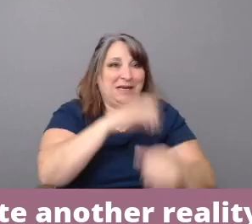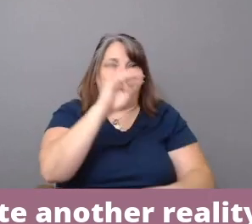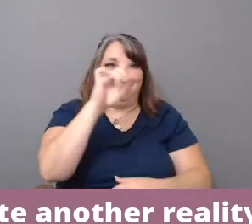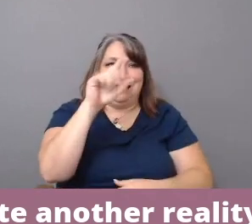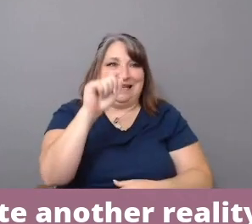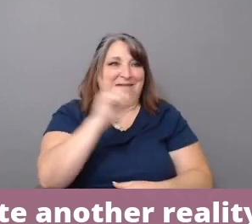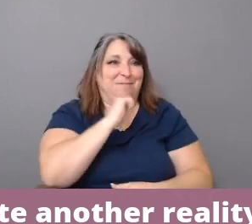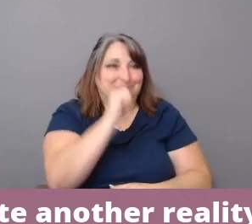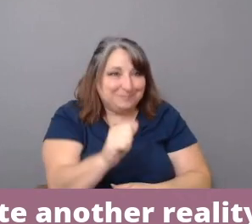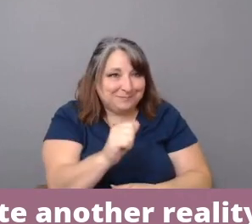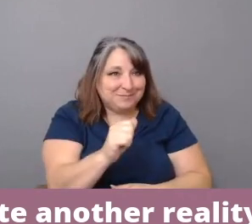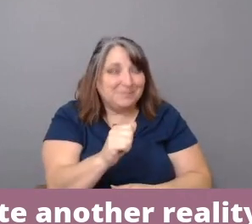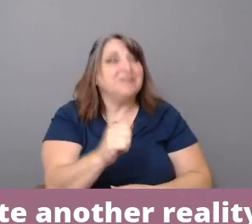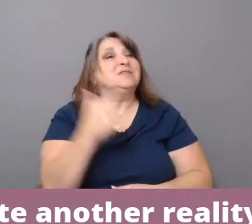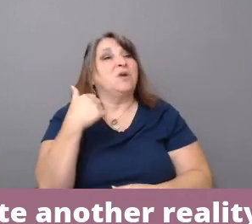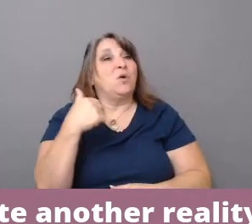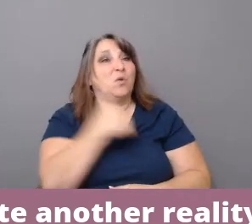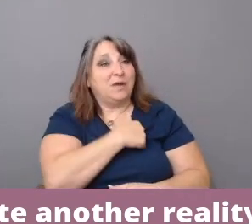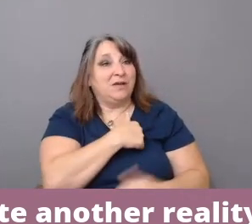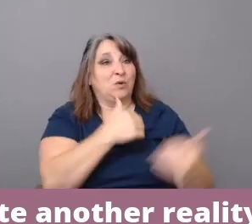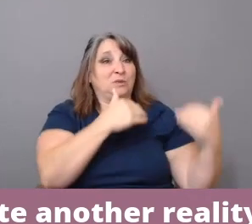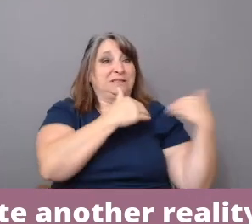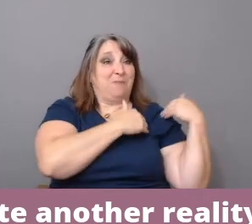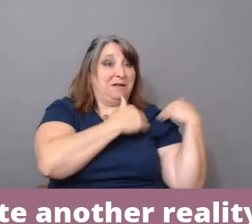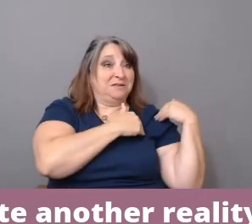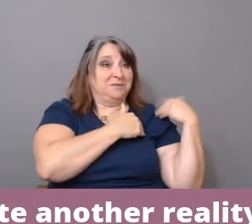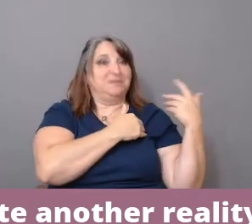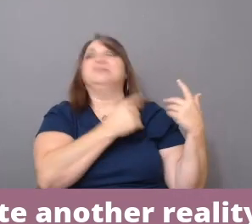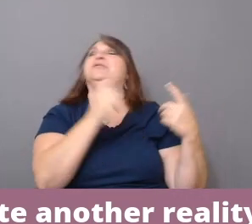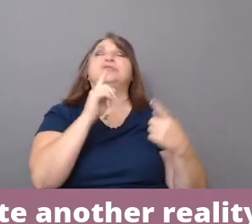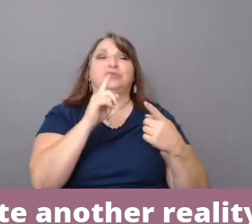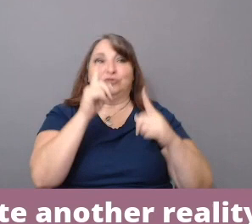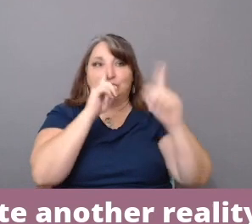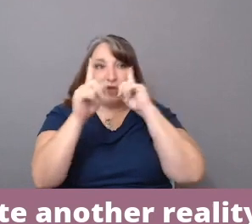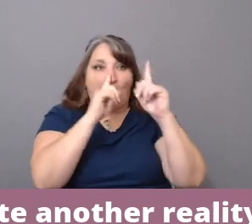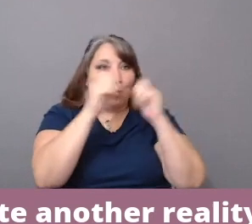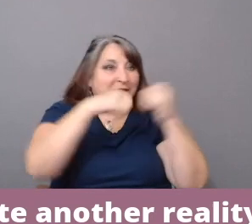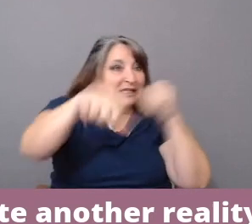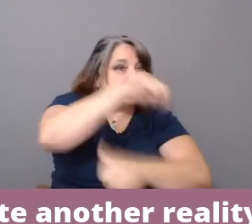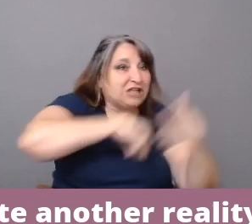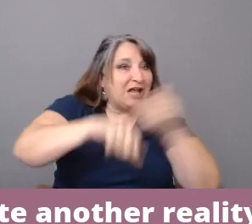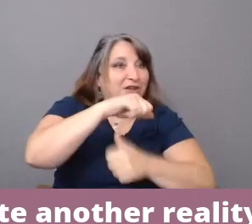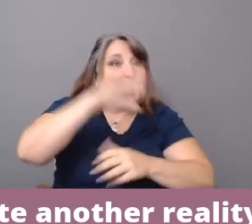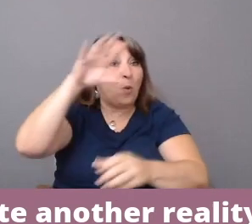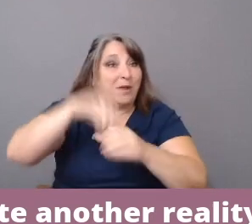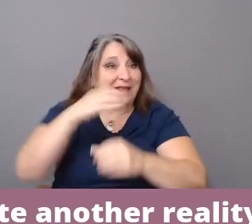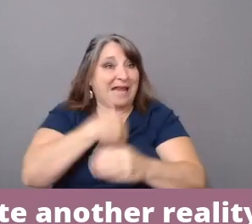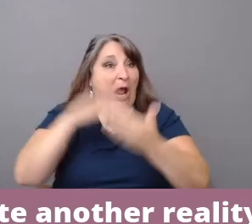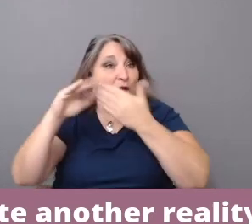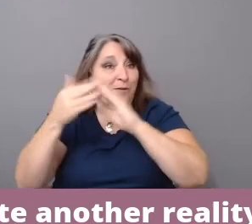So it's incumbent for us to also speak to one another to our own communities, not always